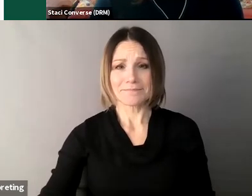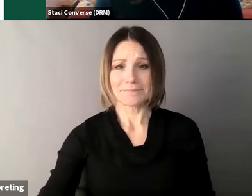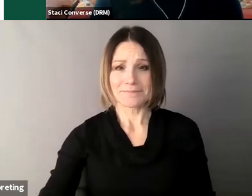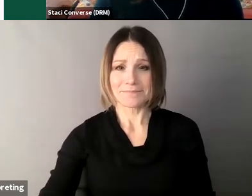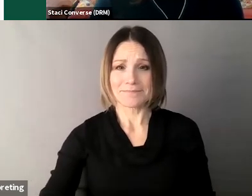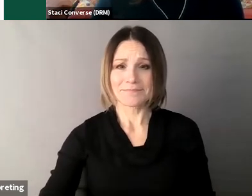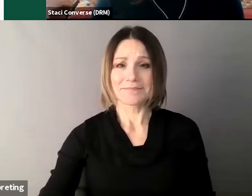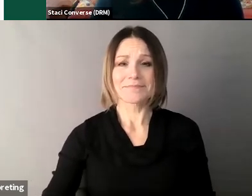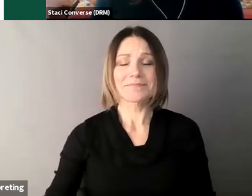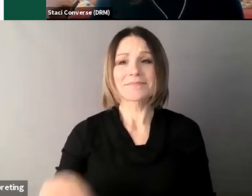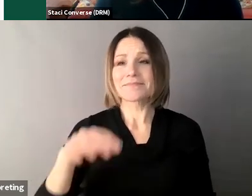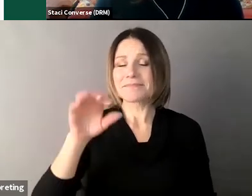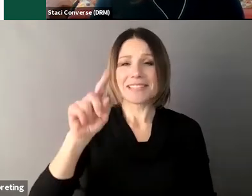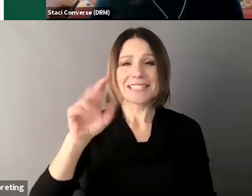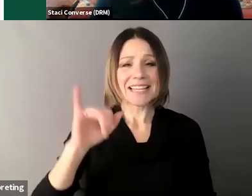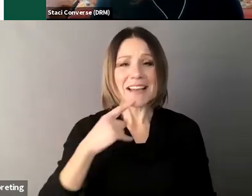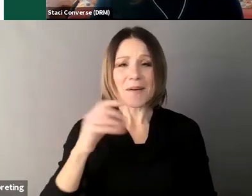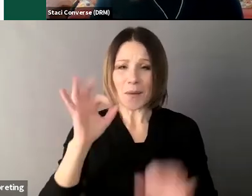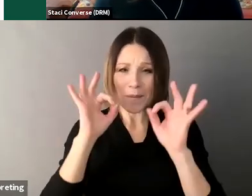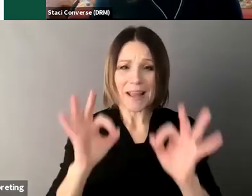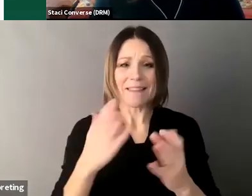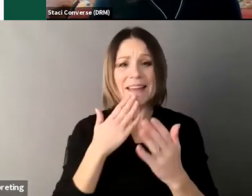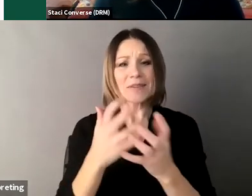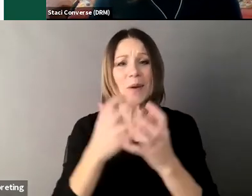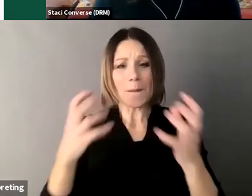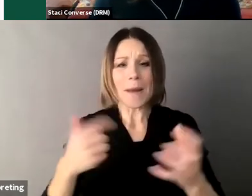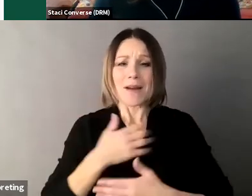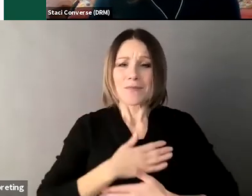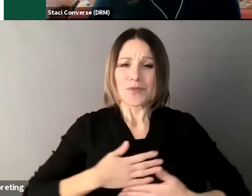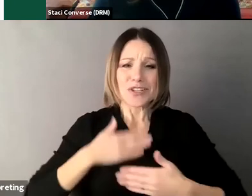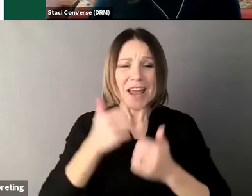and I really appreciate everyone coming today um and I hope everyone has a great day